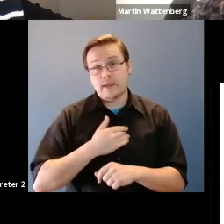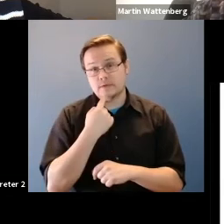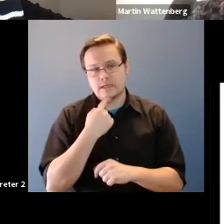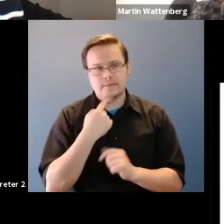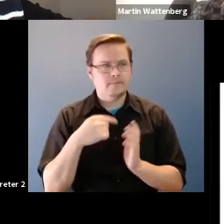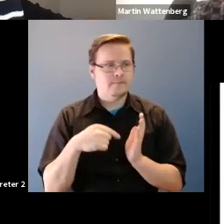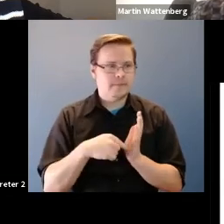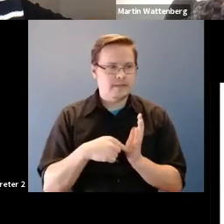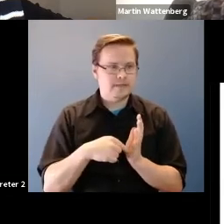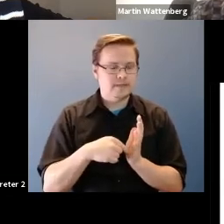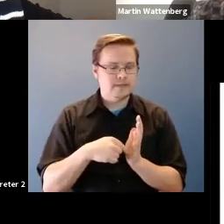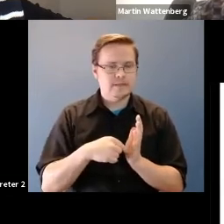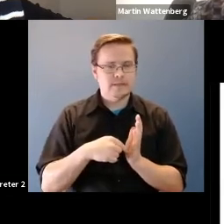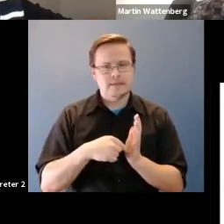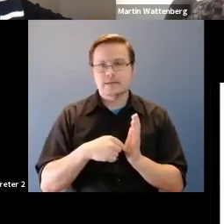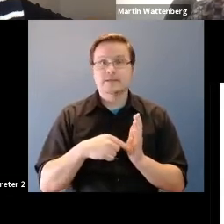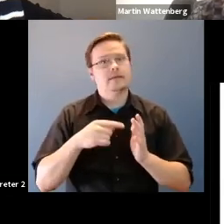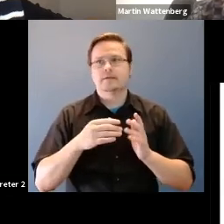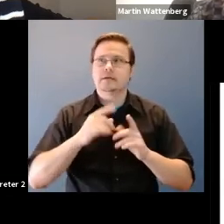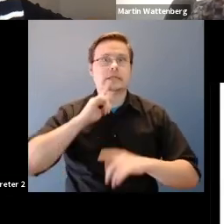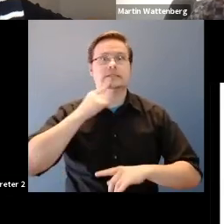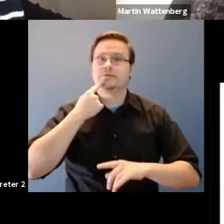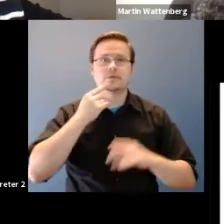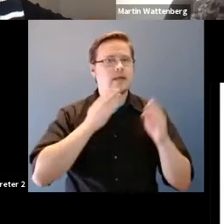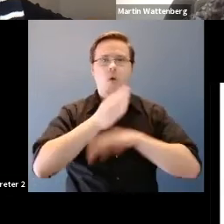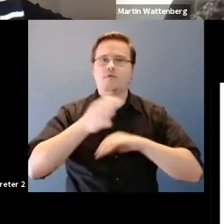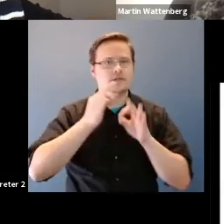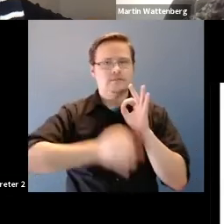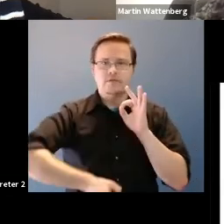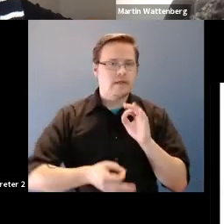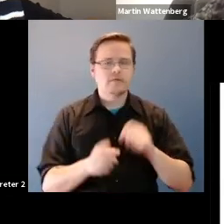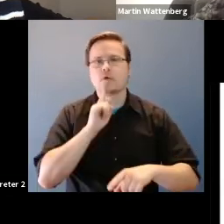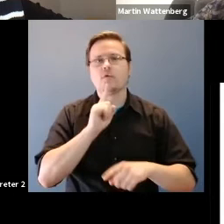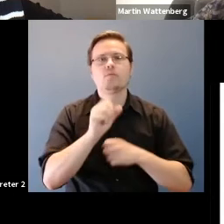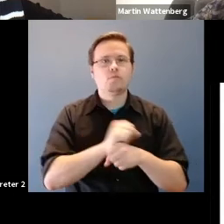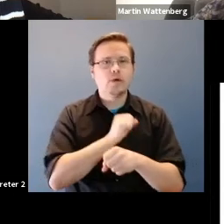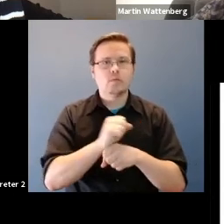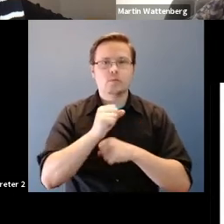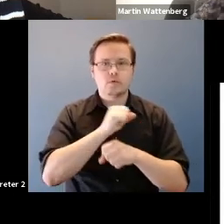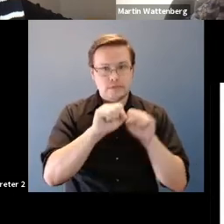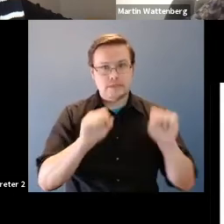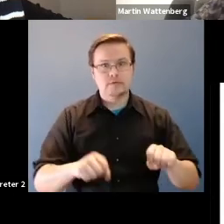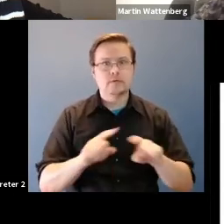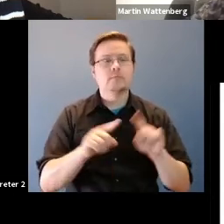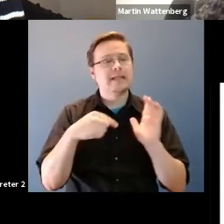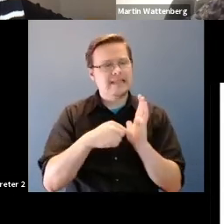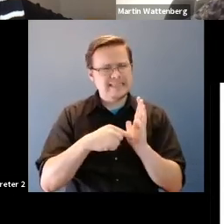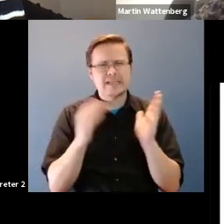Martin Wattenberg: Vast over simplification of real world systems, but even in this tiny simplification, this has i'm.